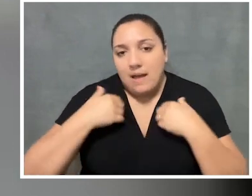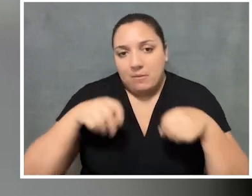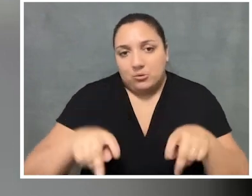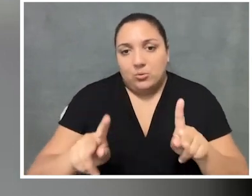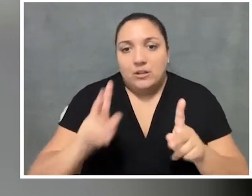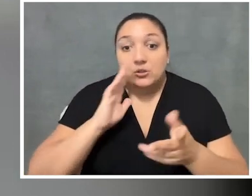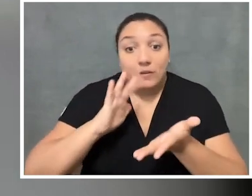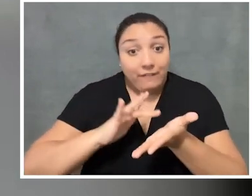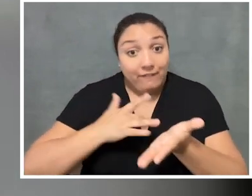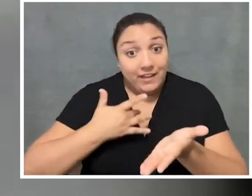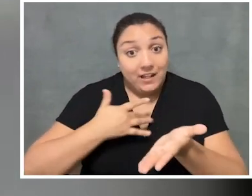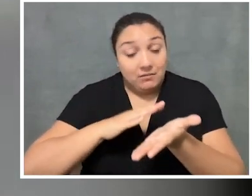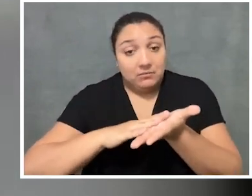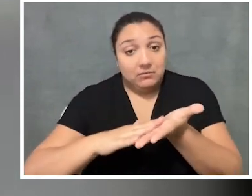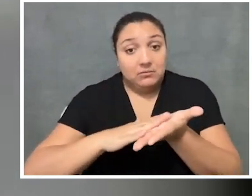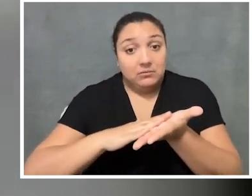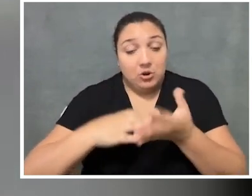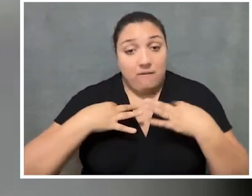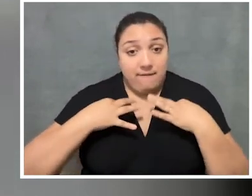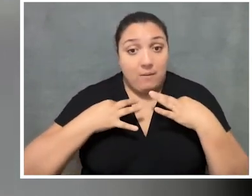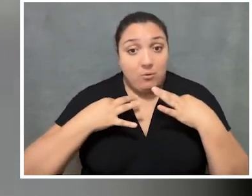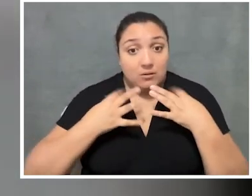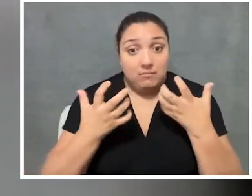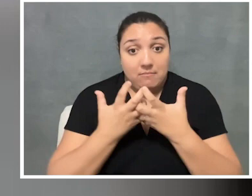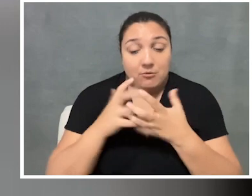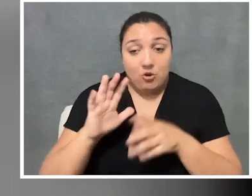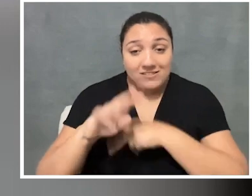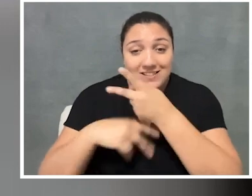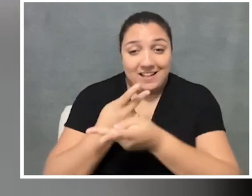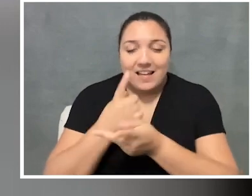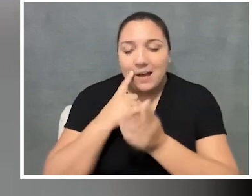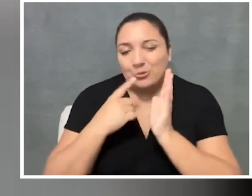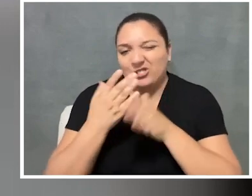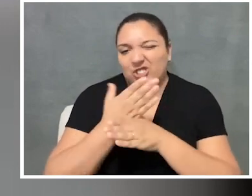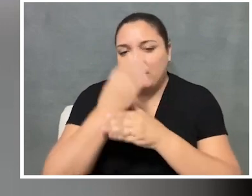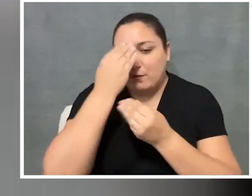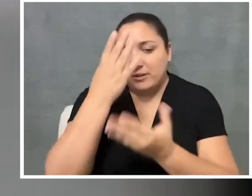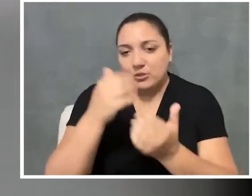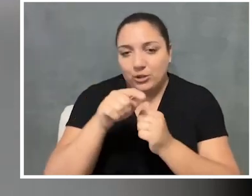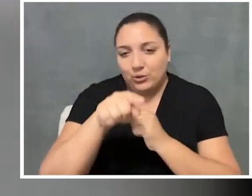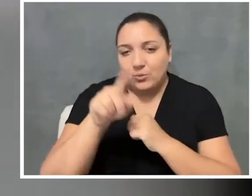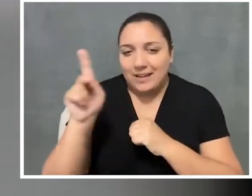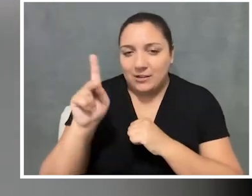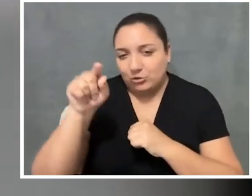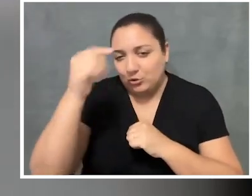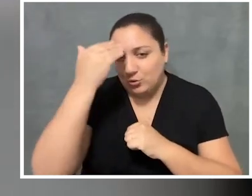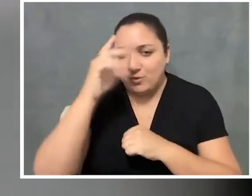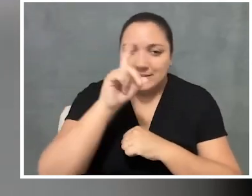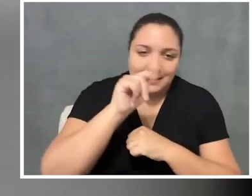You'll have the opportunity to feel some fabrics in the style of Dorothy Liebes. I will share the information with you, Katrin.